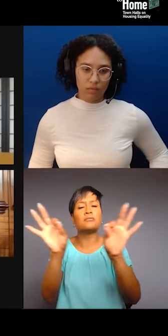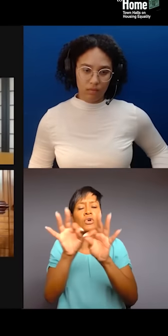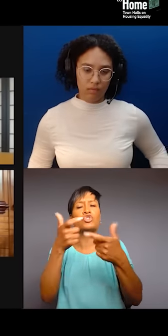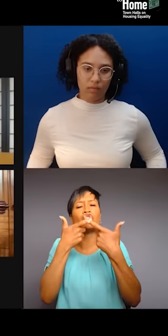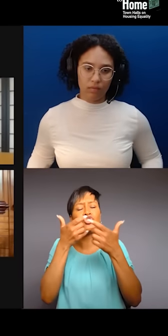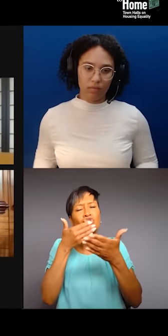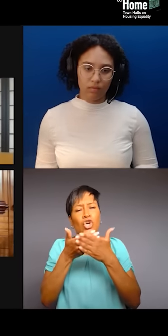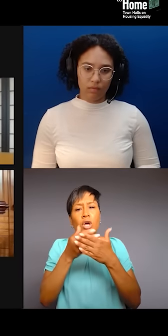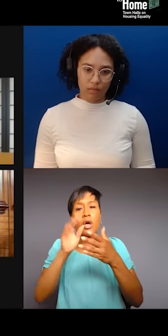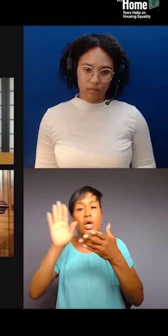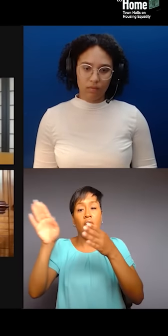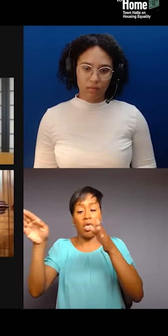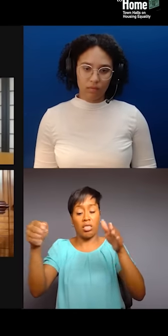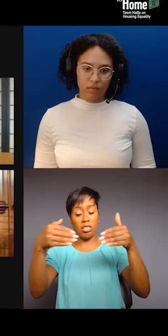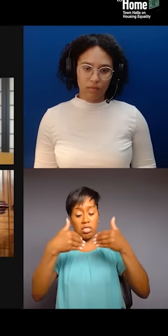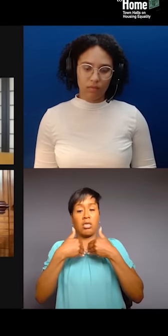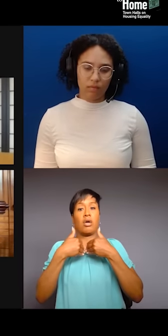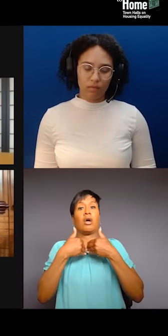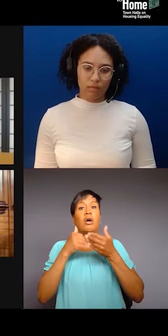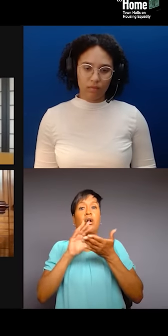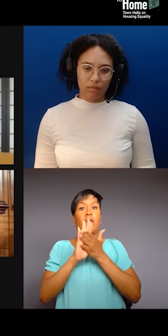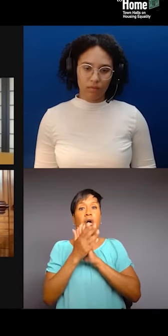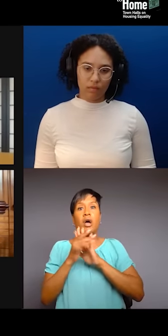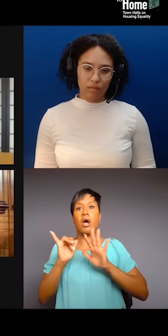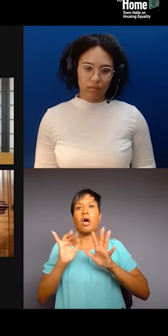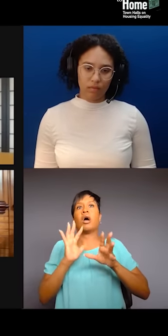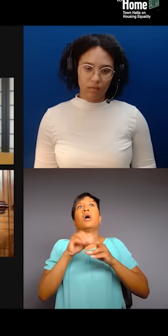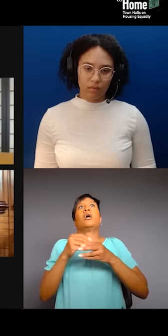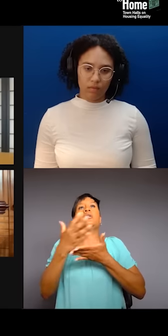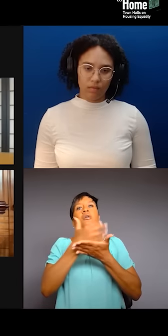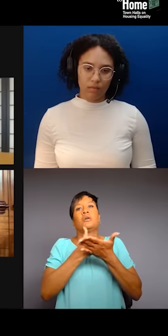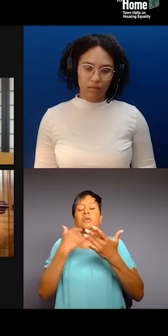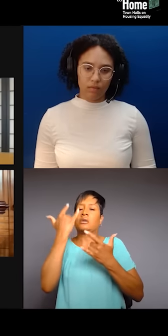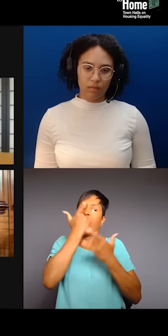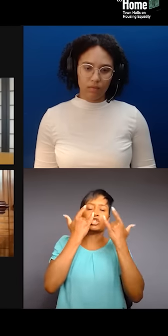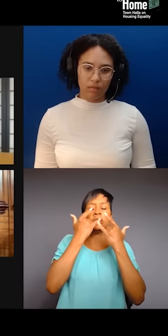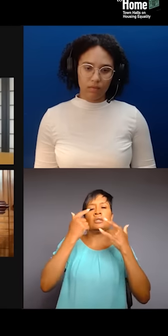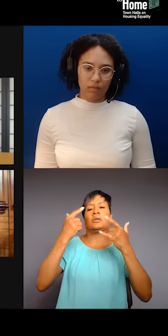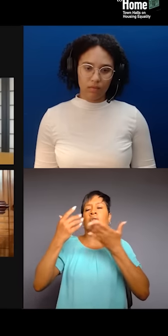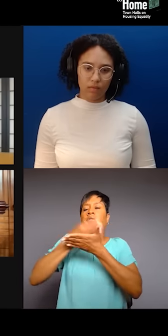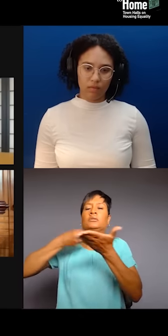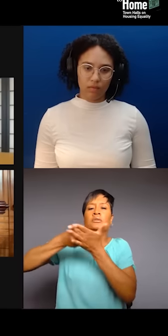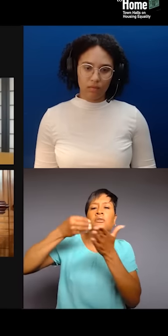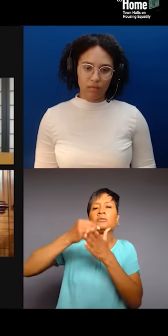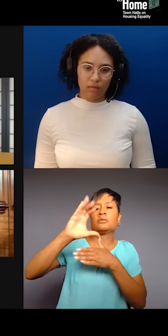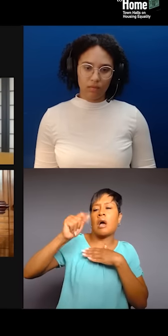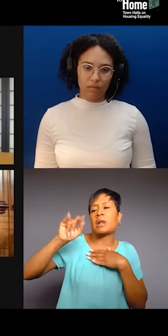you're engaging in like the capitalistic, narcissistic form of performative activism and, you know, no one needs that.